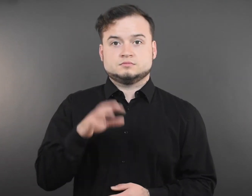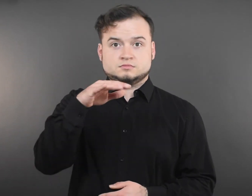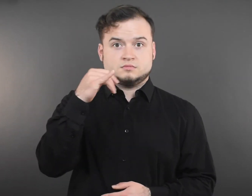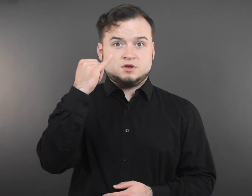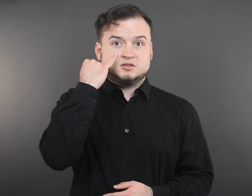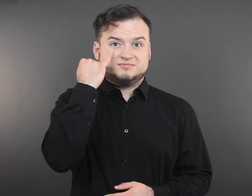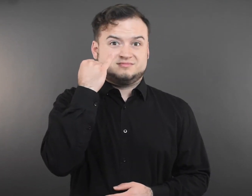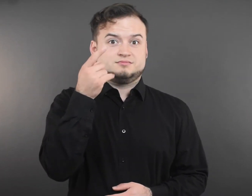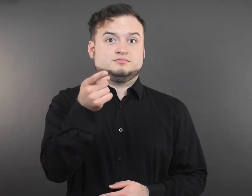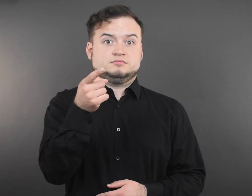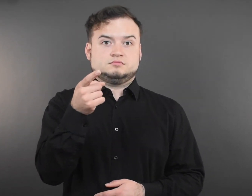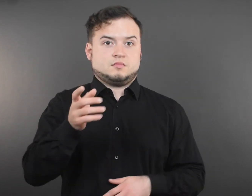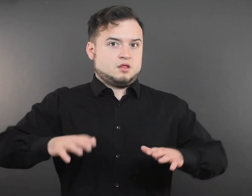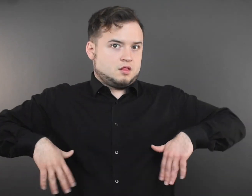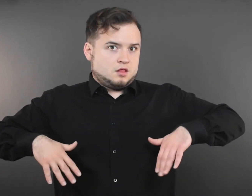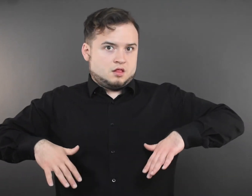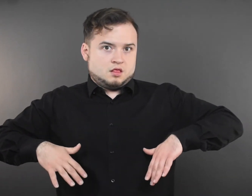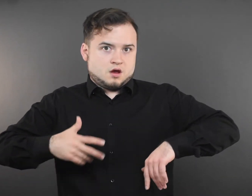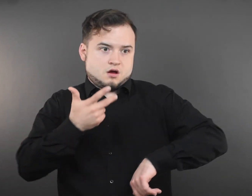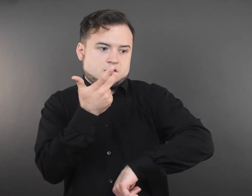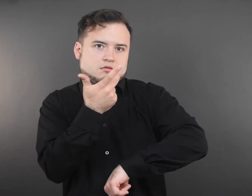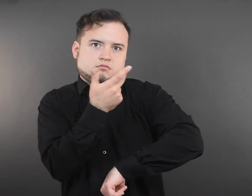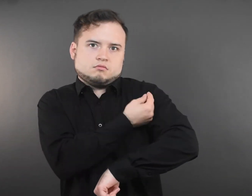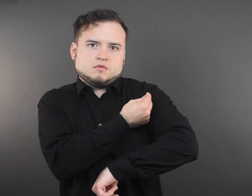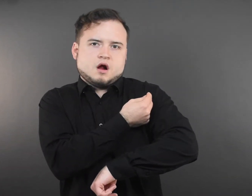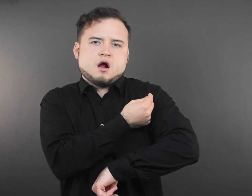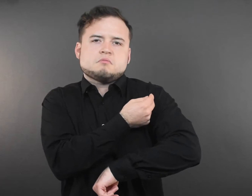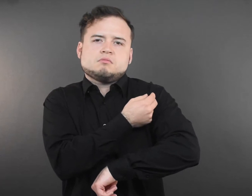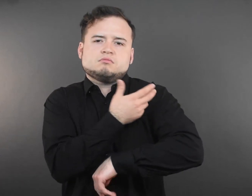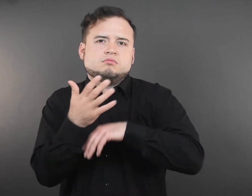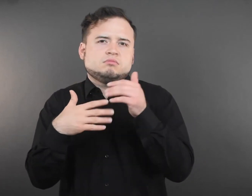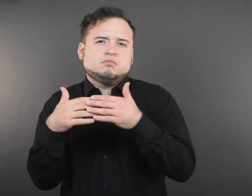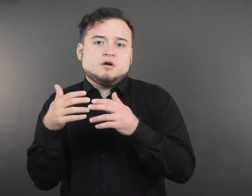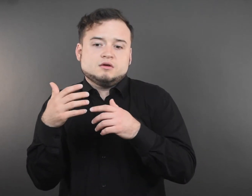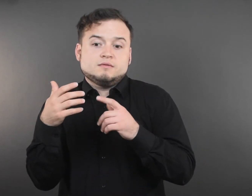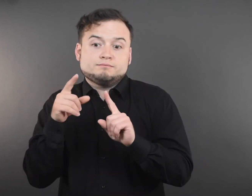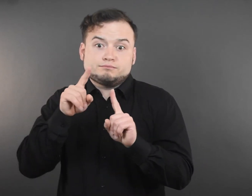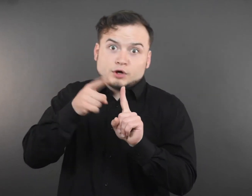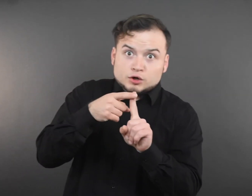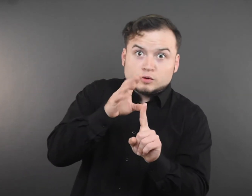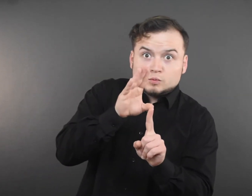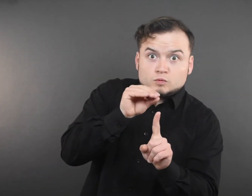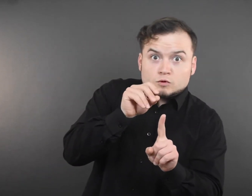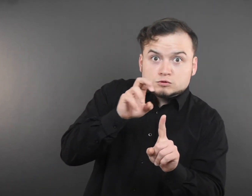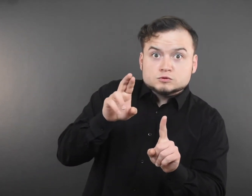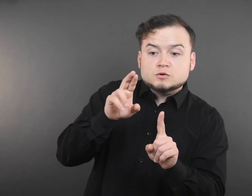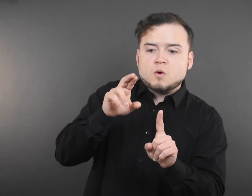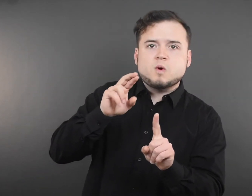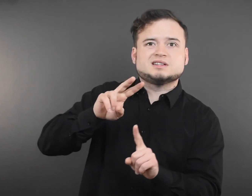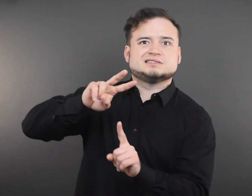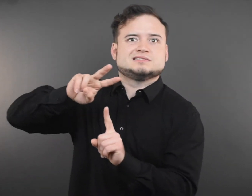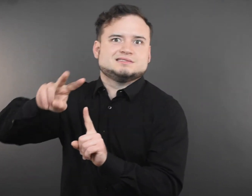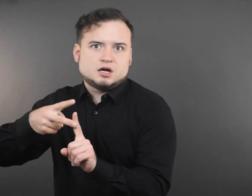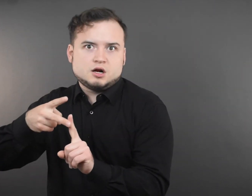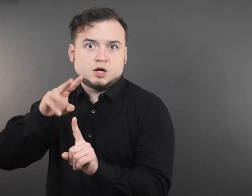Whether it is your first booster, or your second, if you haven’t had a vaccine